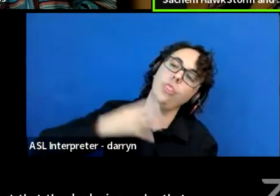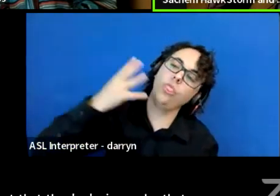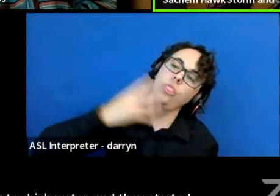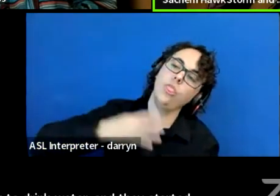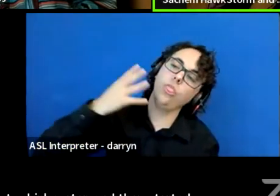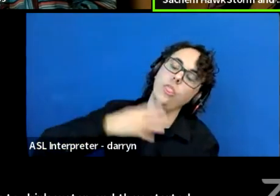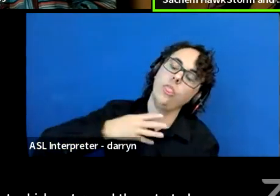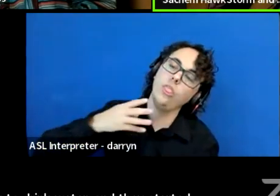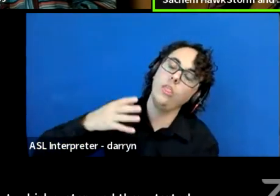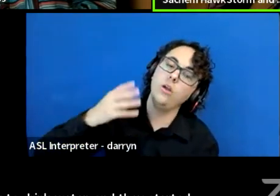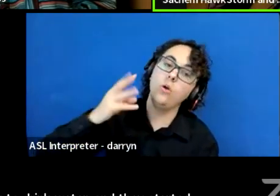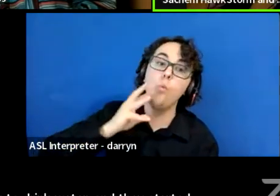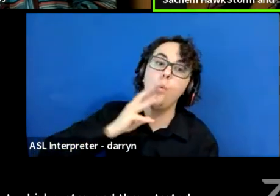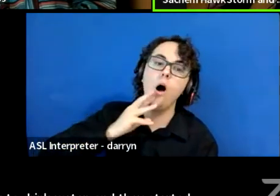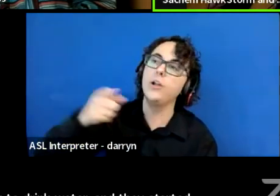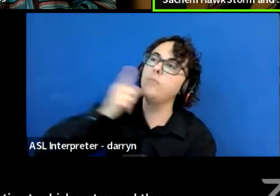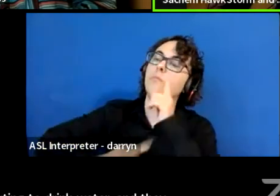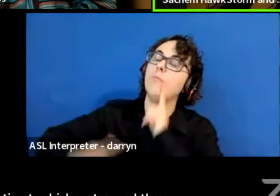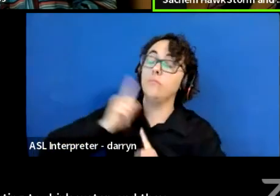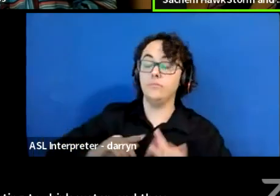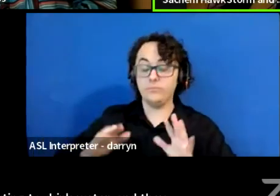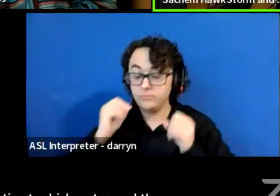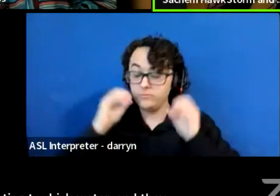and going back into their daily lives